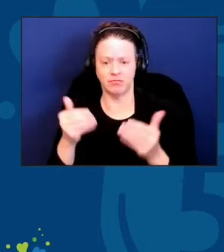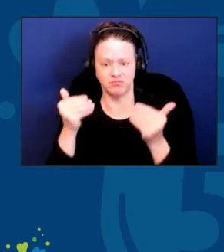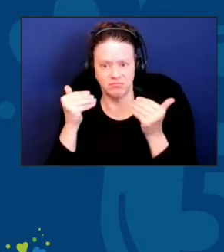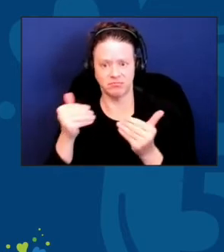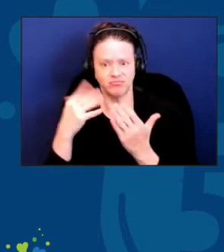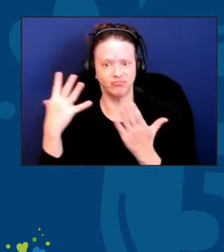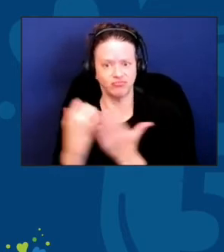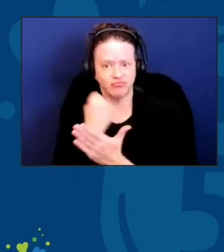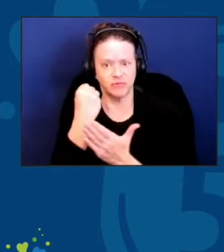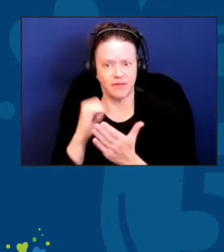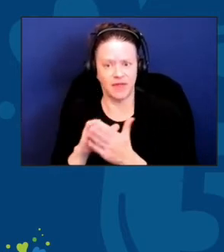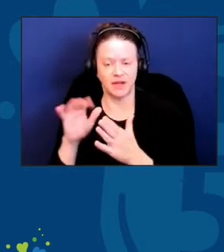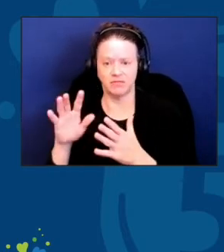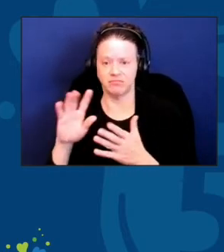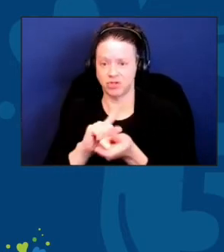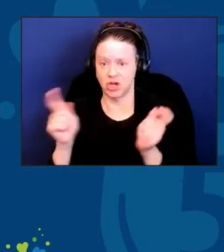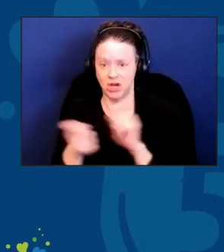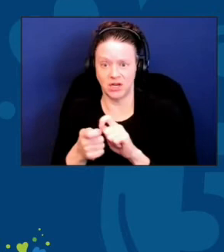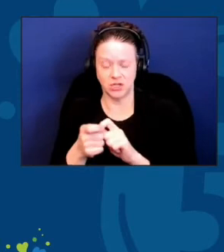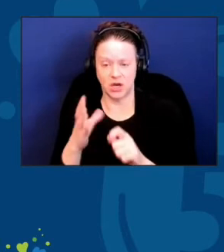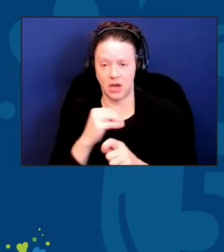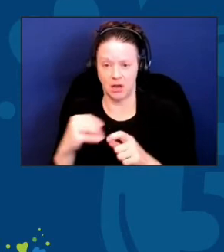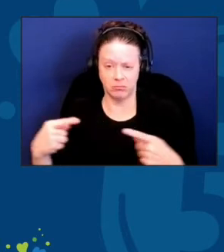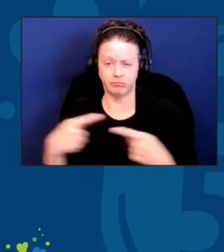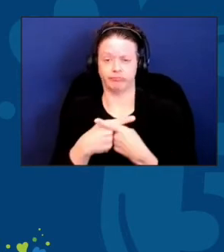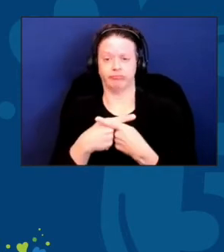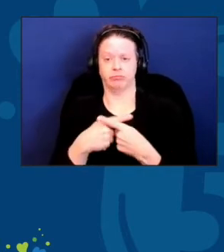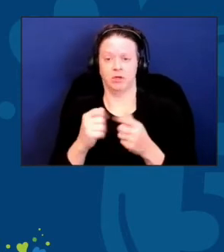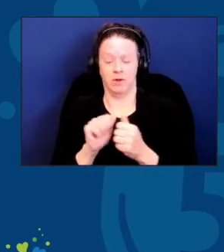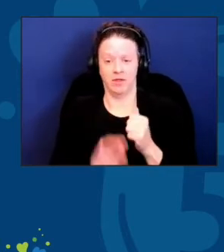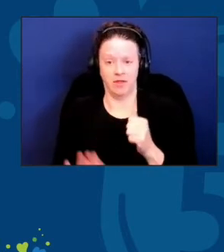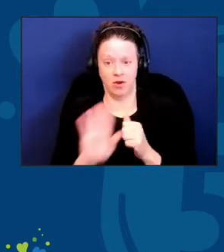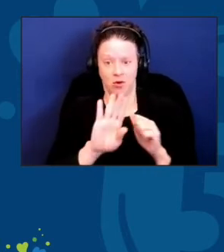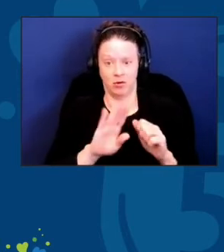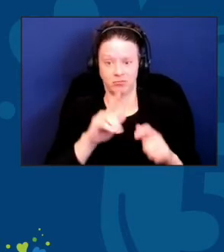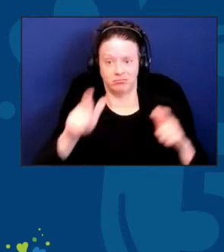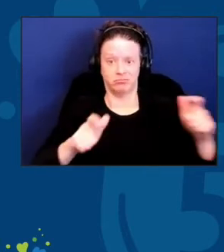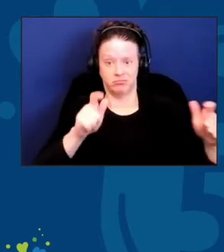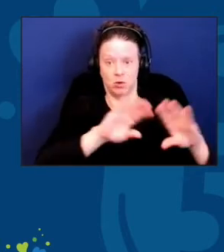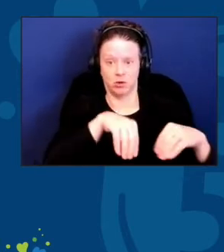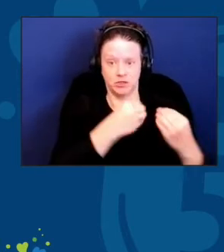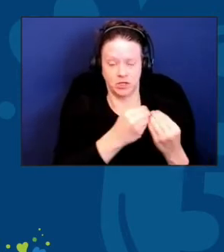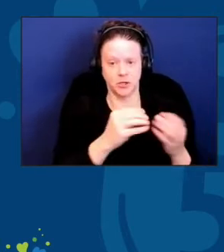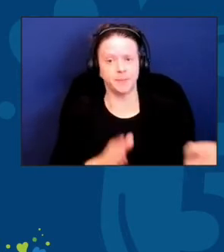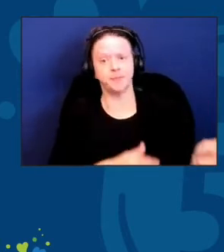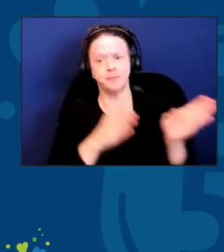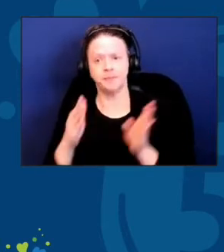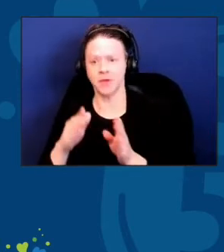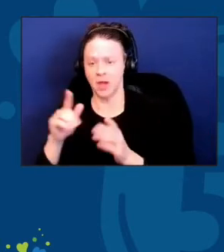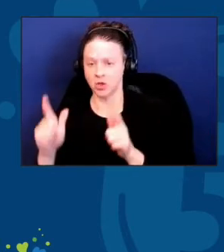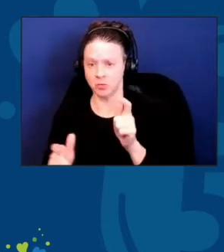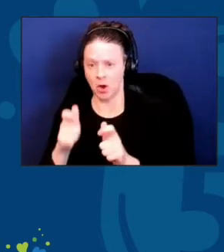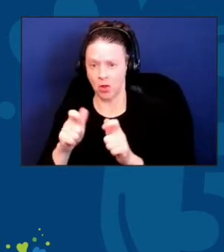And that just runs against the grain. Smaller organizations on the other hand, are way more nimble at response.